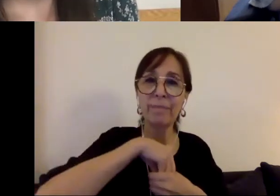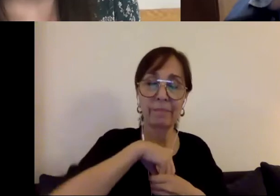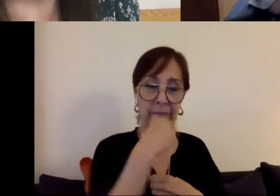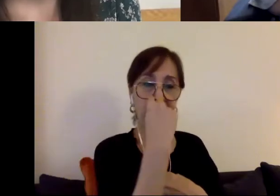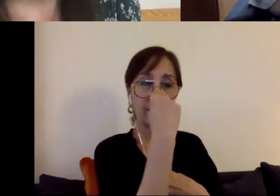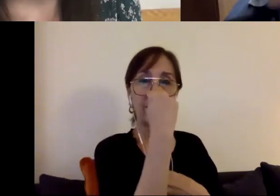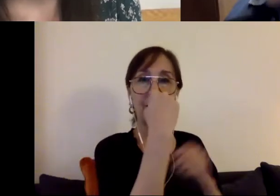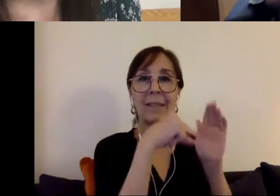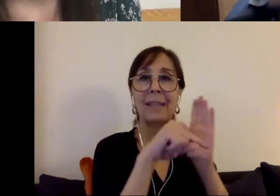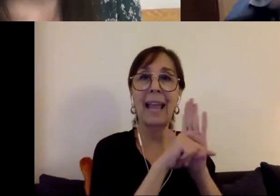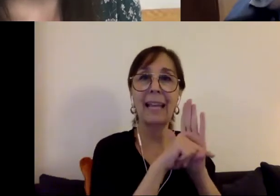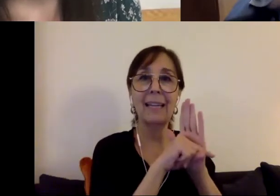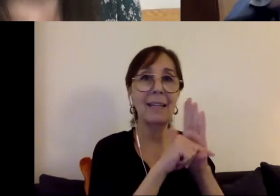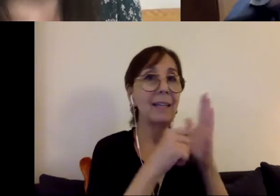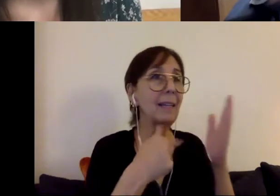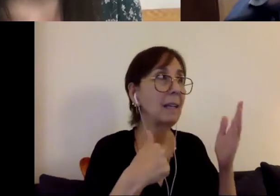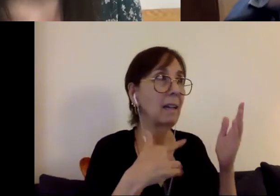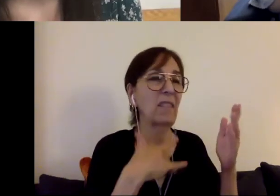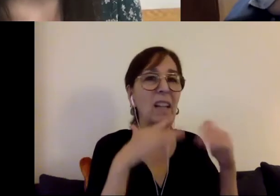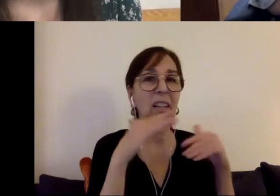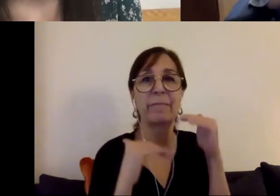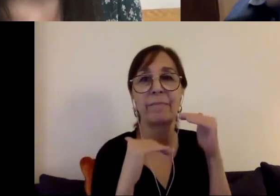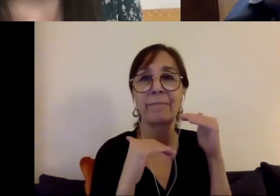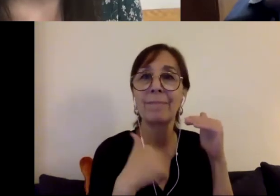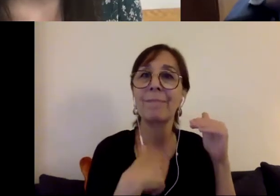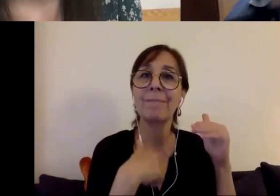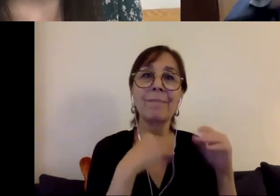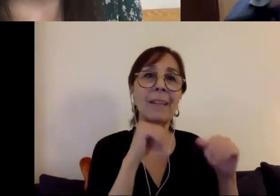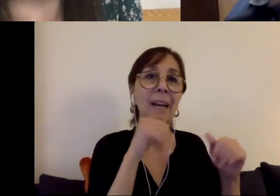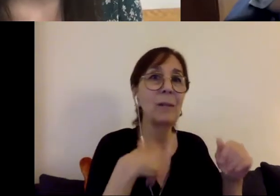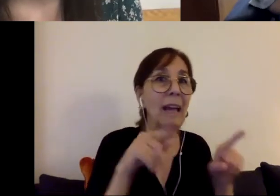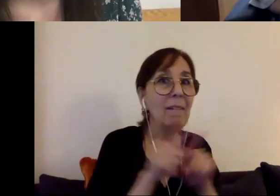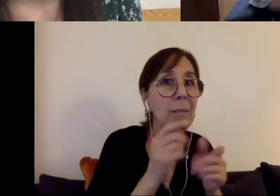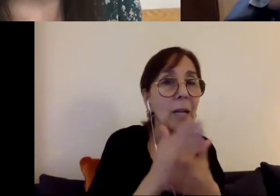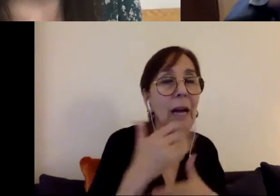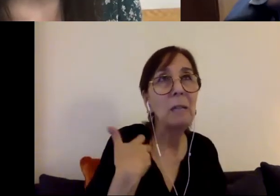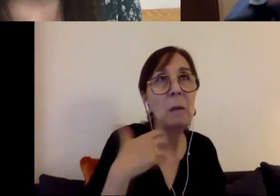not having the same rights, not it not wanting to be demanding, not engaging in